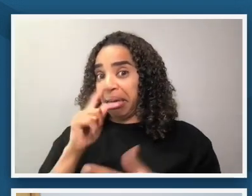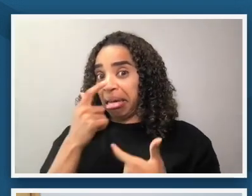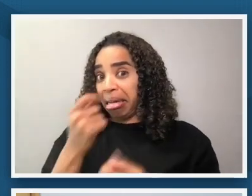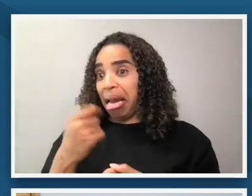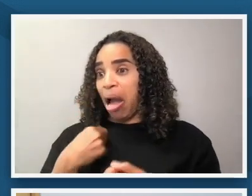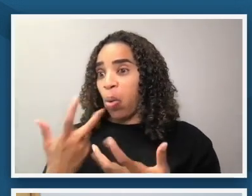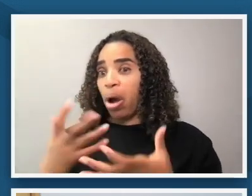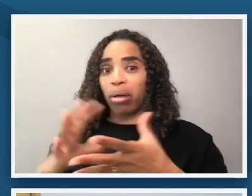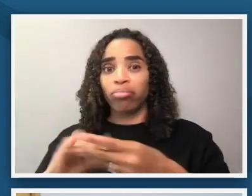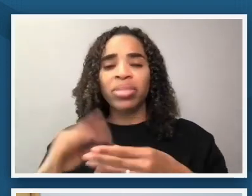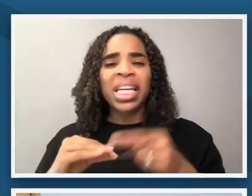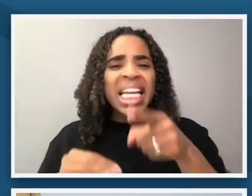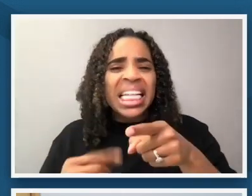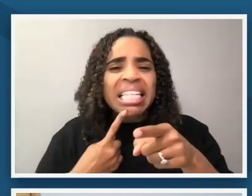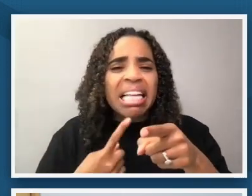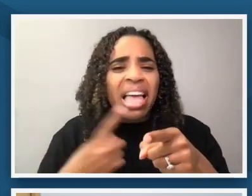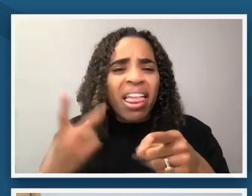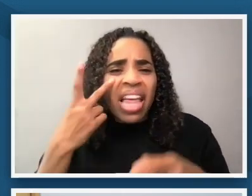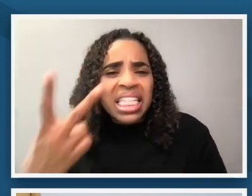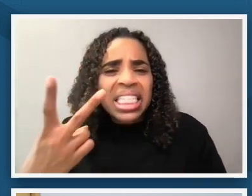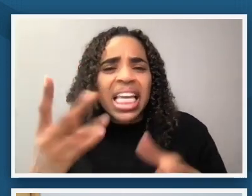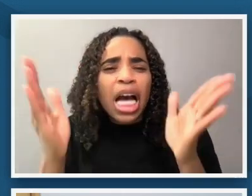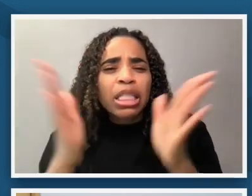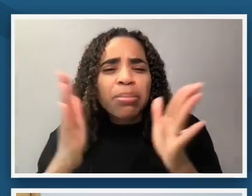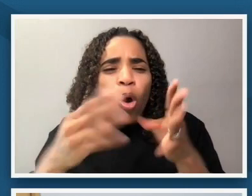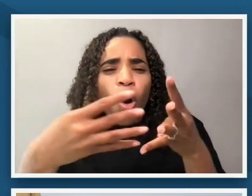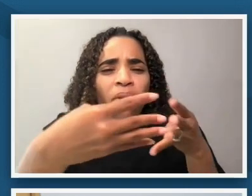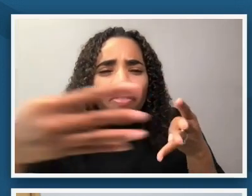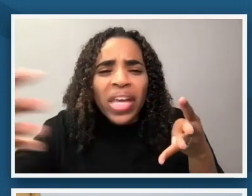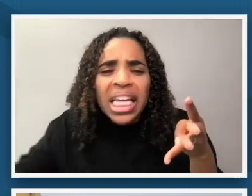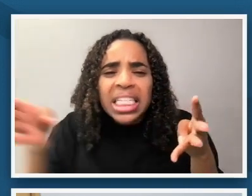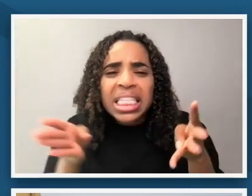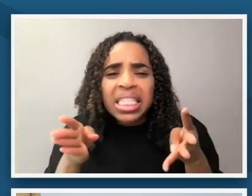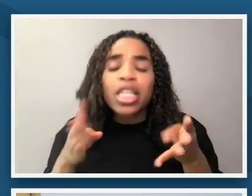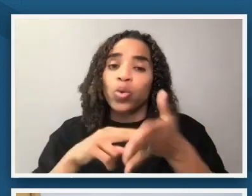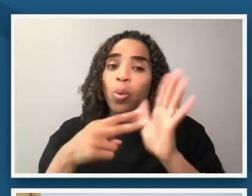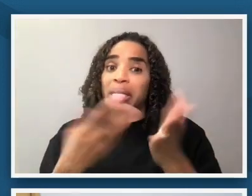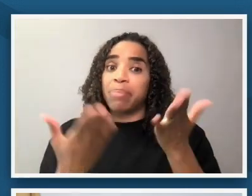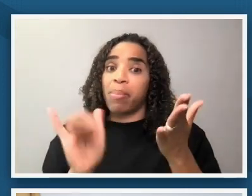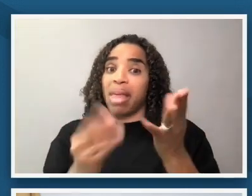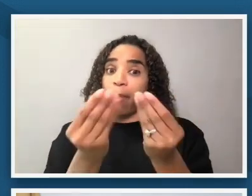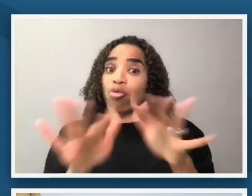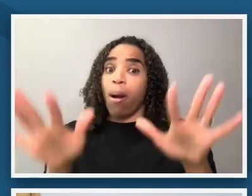small fence around the property so maybe it belongs to the family